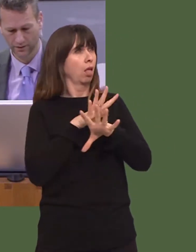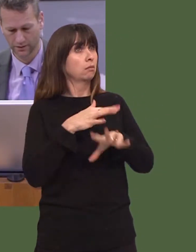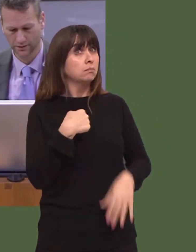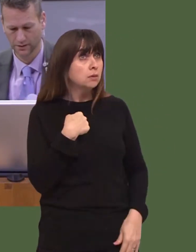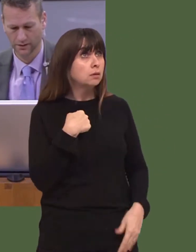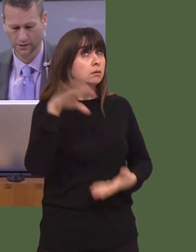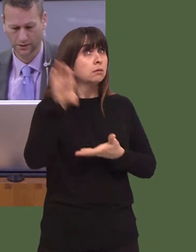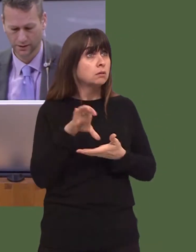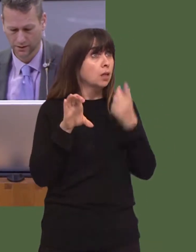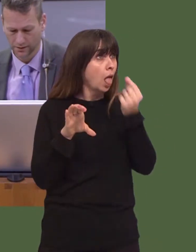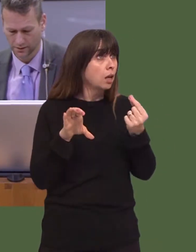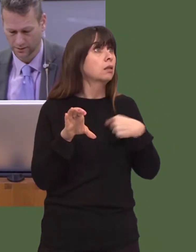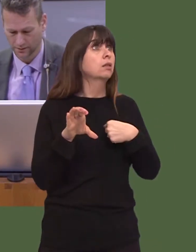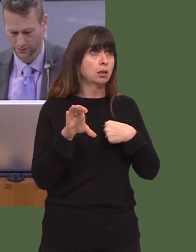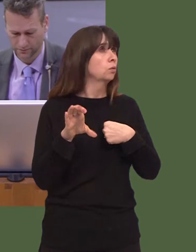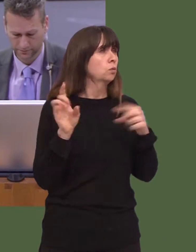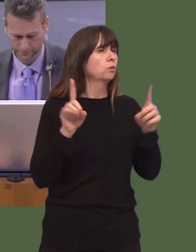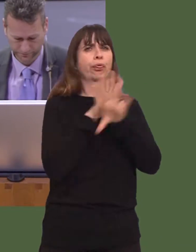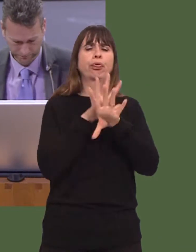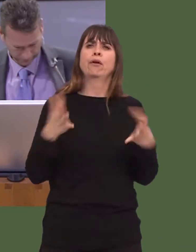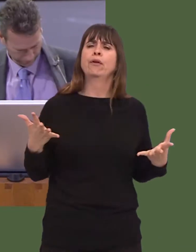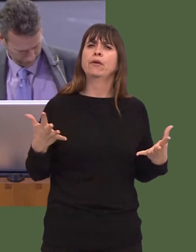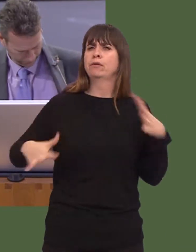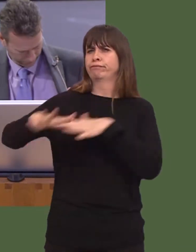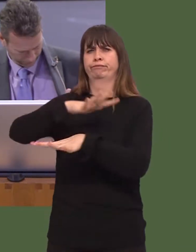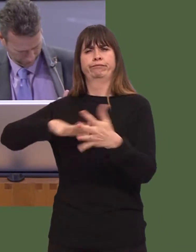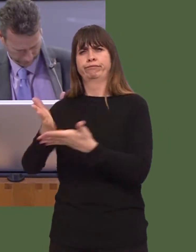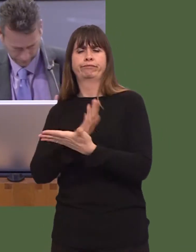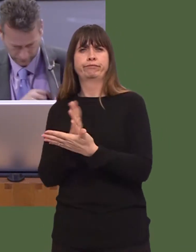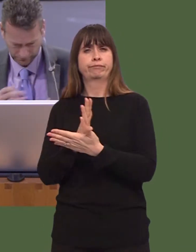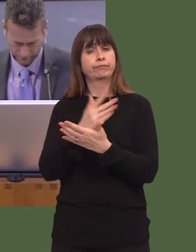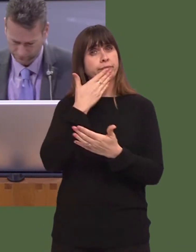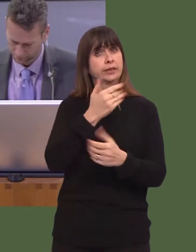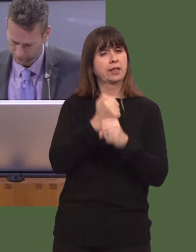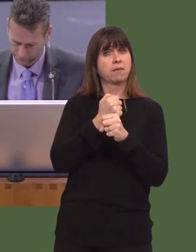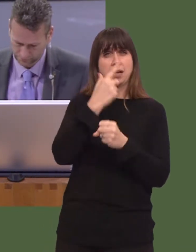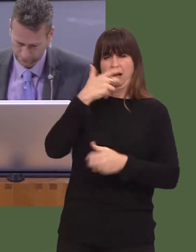So, can you confirm that the Government will be far clearer as to who qualifies?